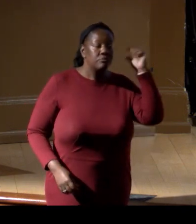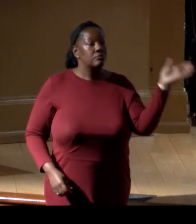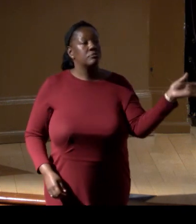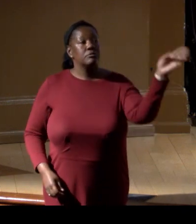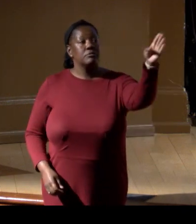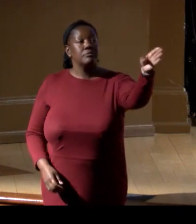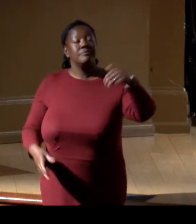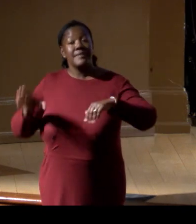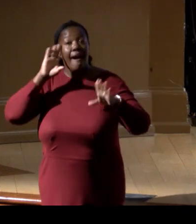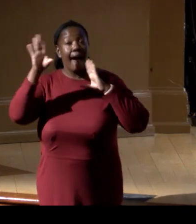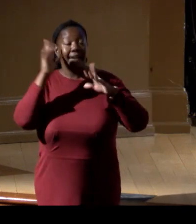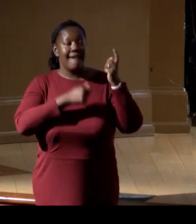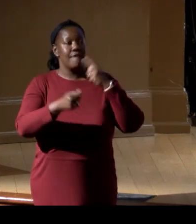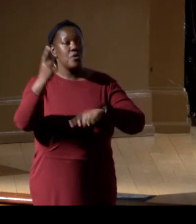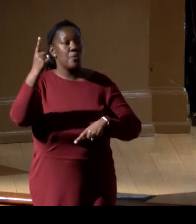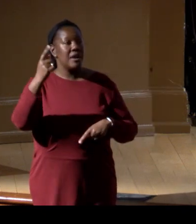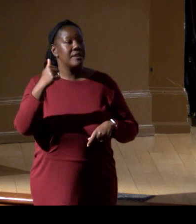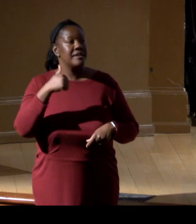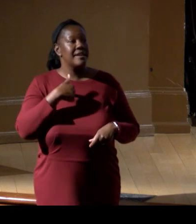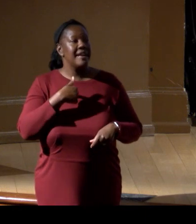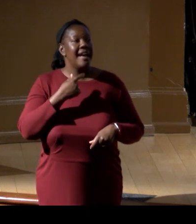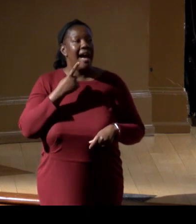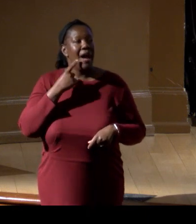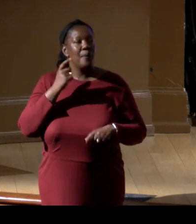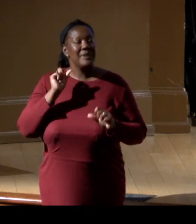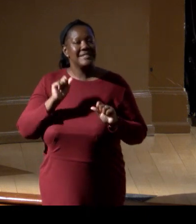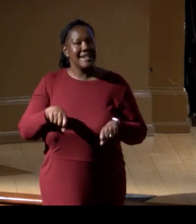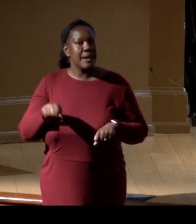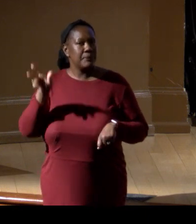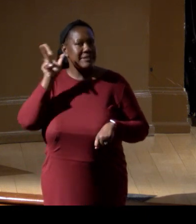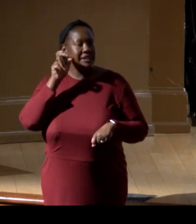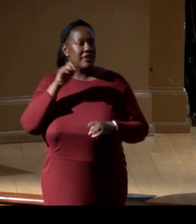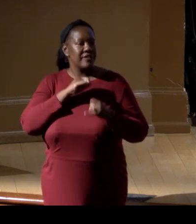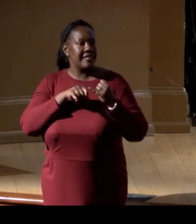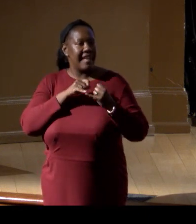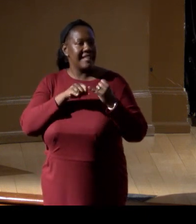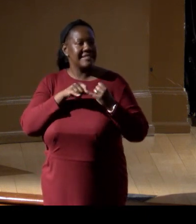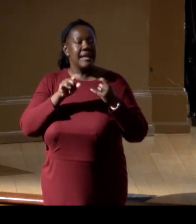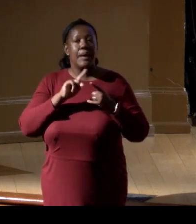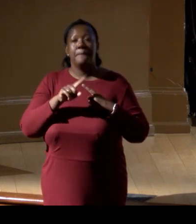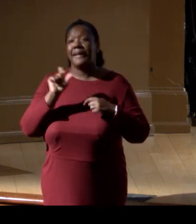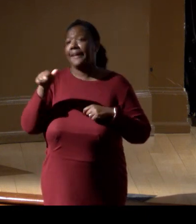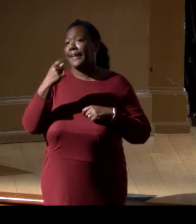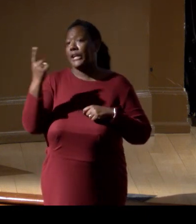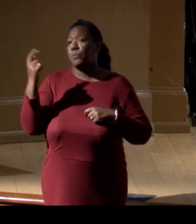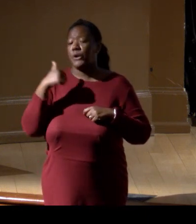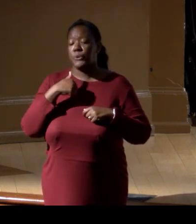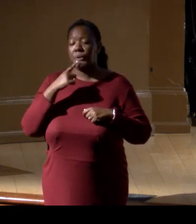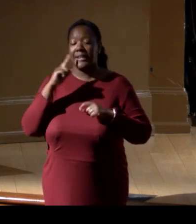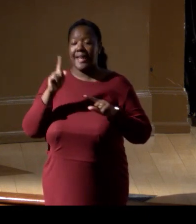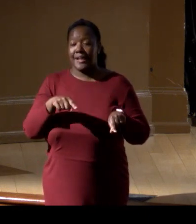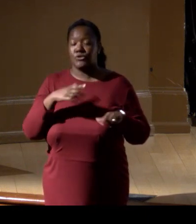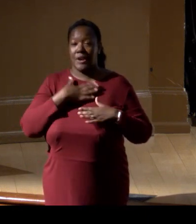Hi, everyone. I was only able to hear the last set of talks, but anyone who's able to answer this, I appreciate it.